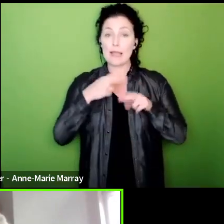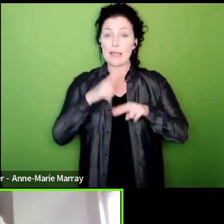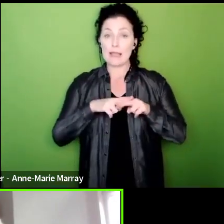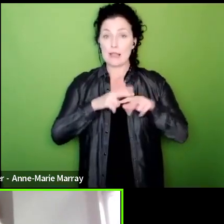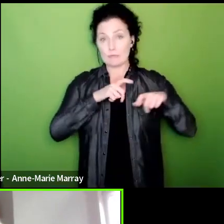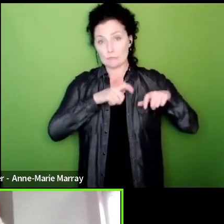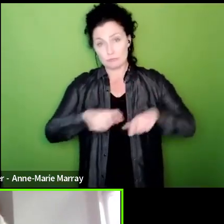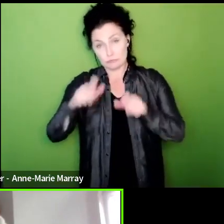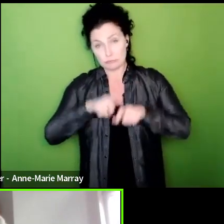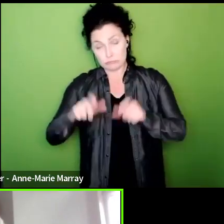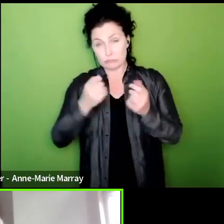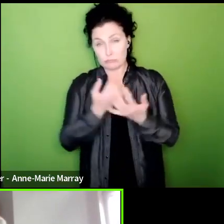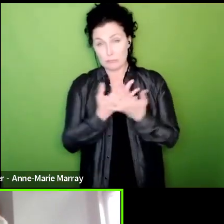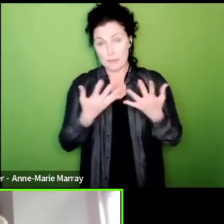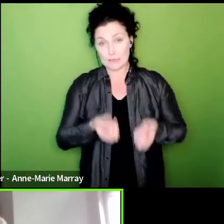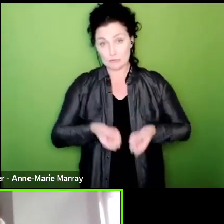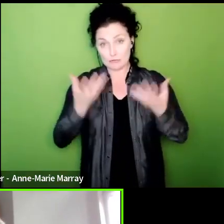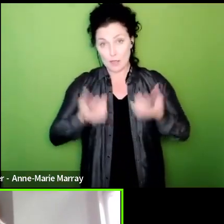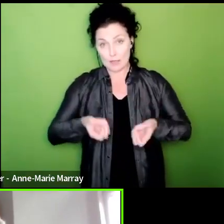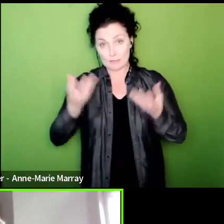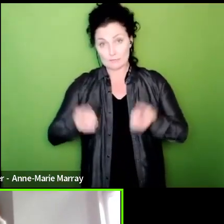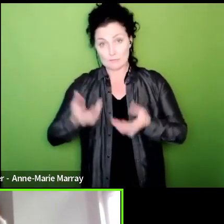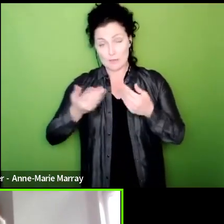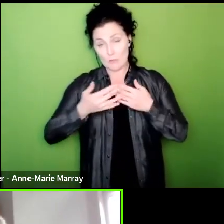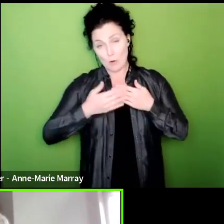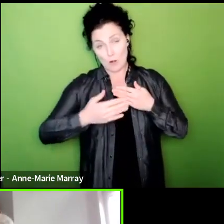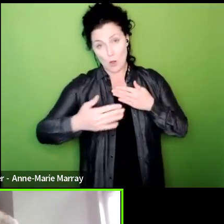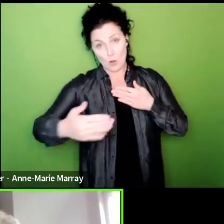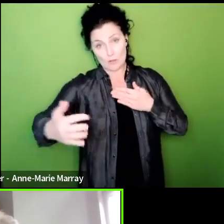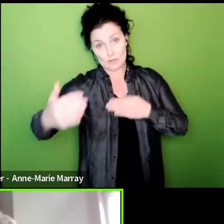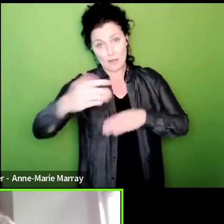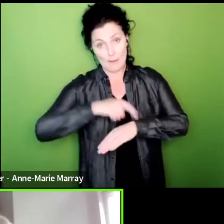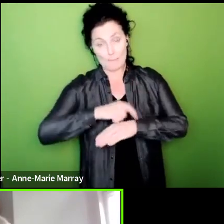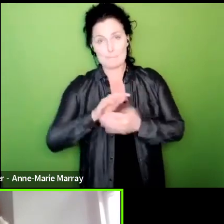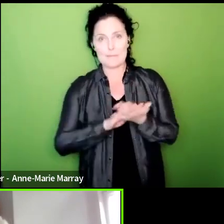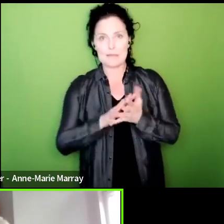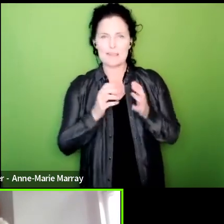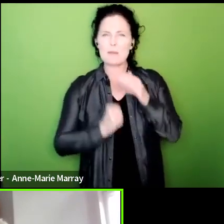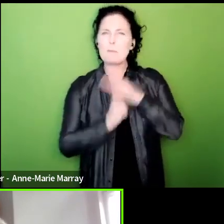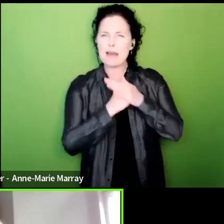strikes it will be about action over a longer period designed to have the maximum impact the